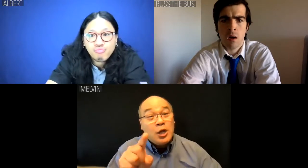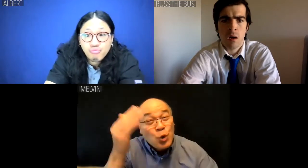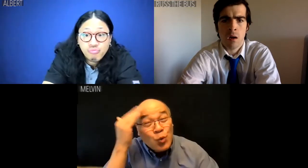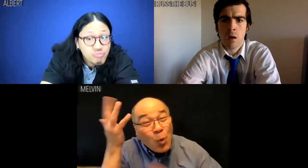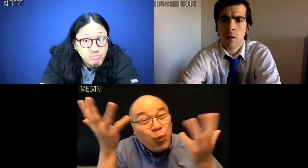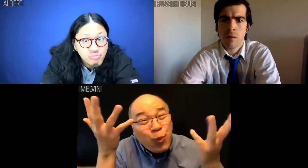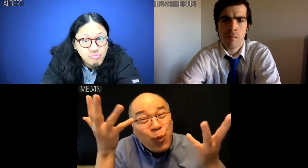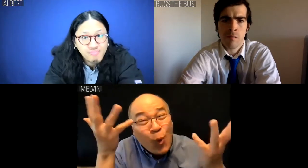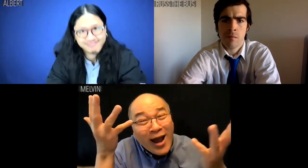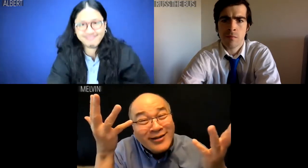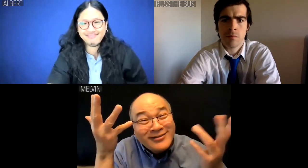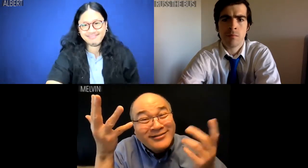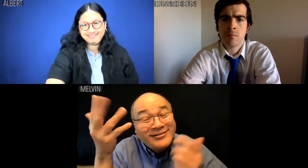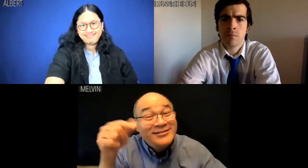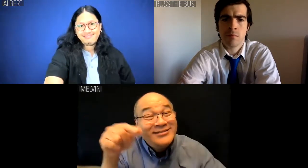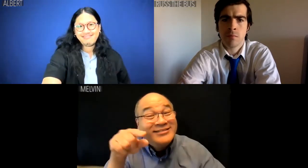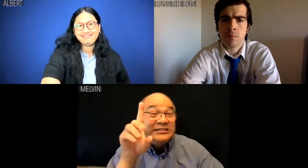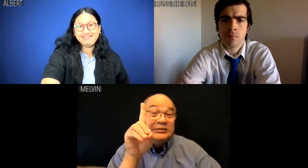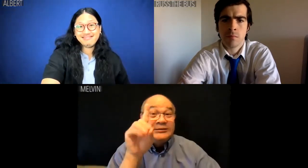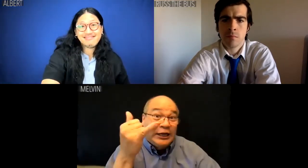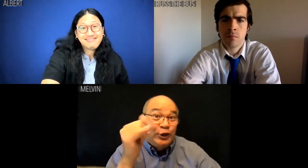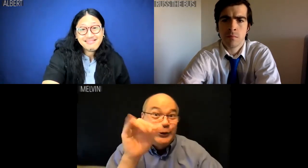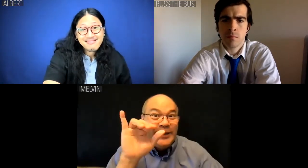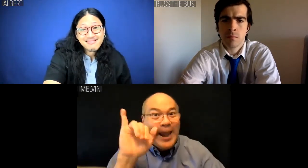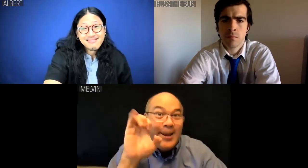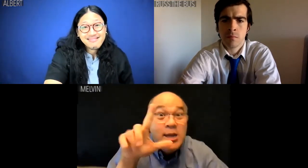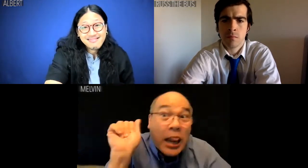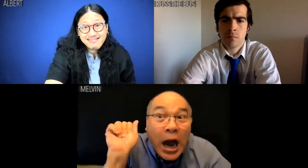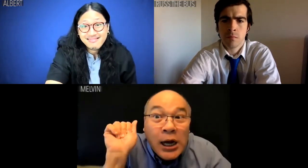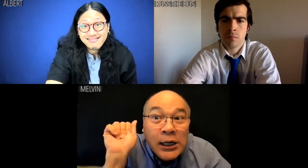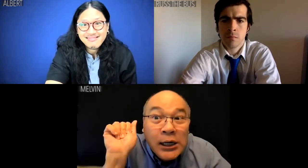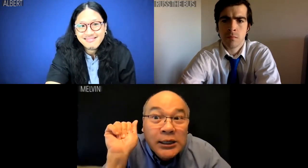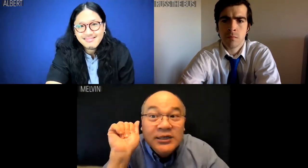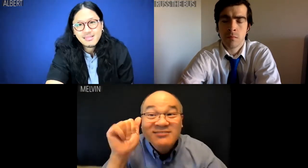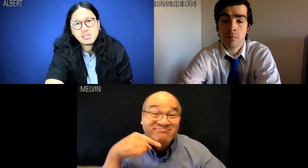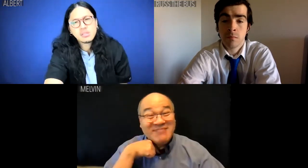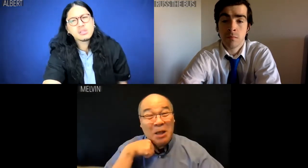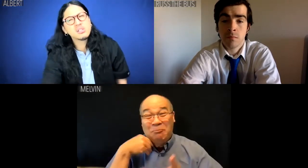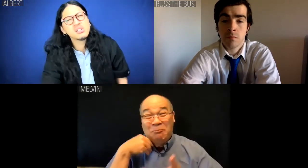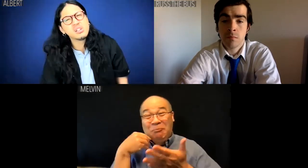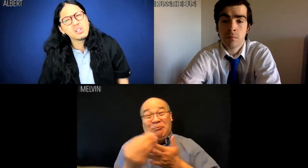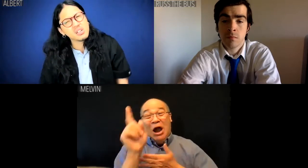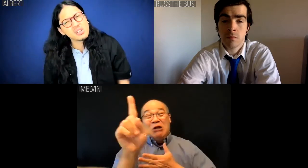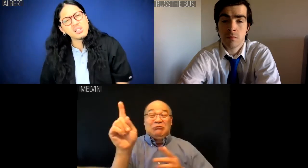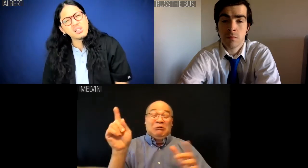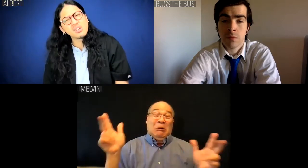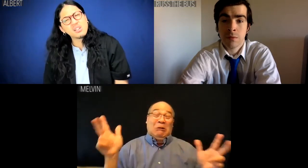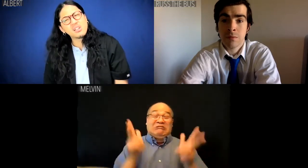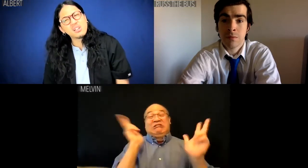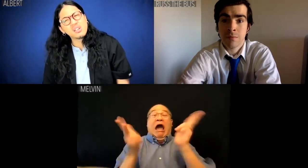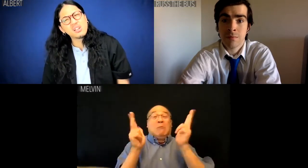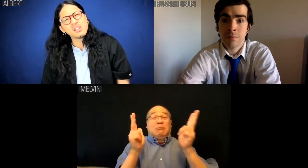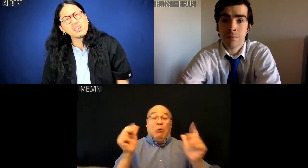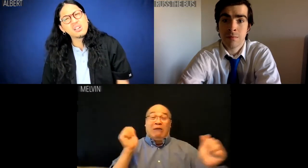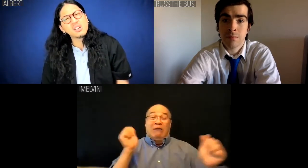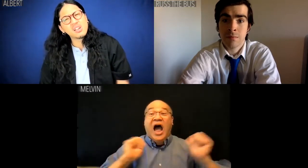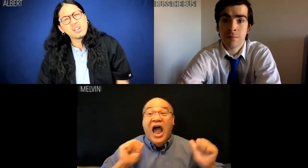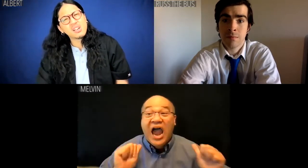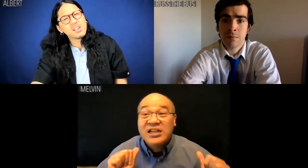Melvin: You know what, D.J. Yella? No one's buying your cowboy act.